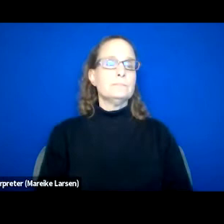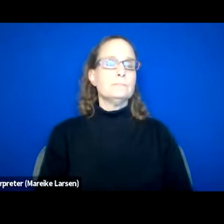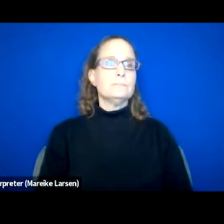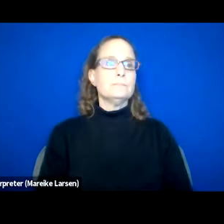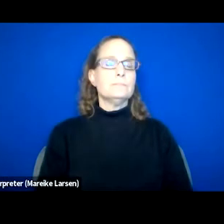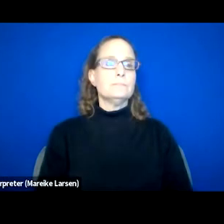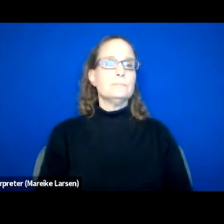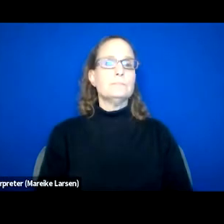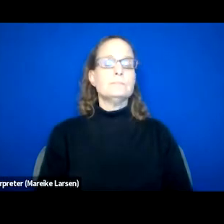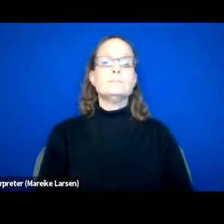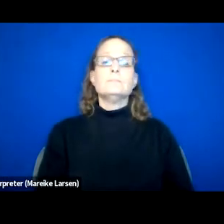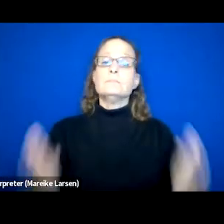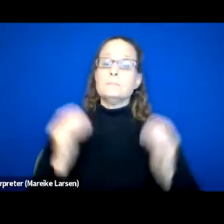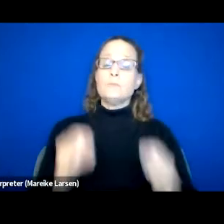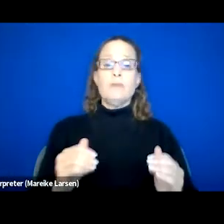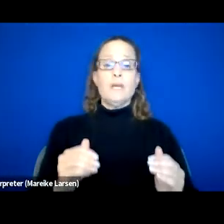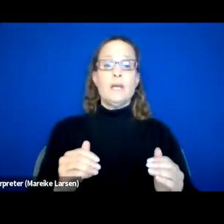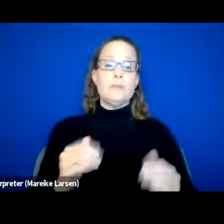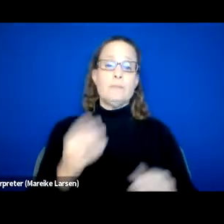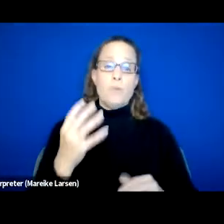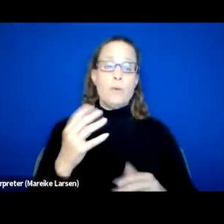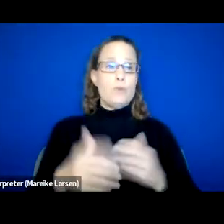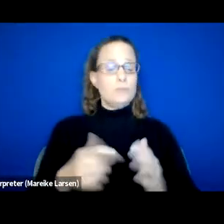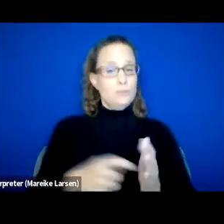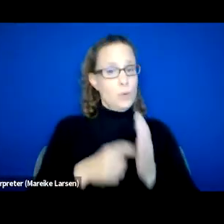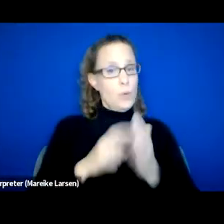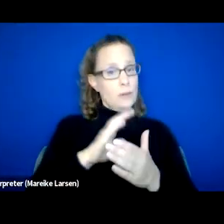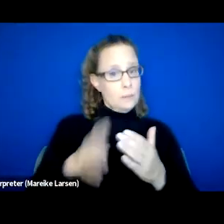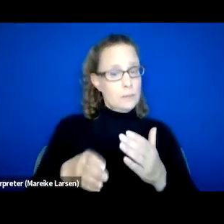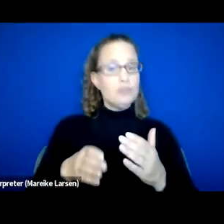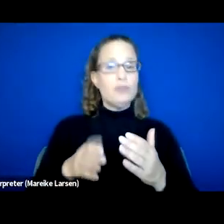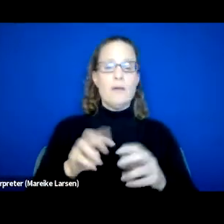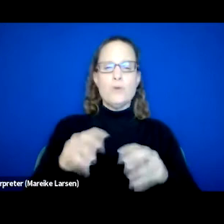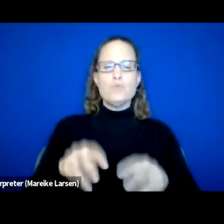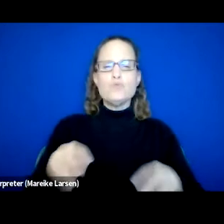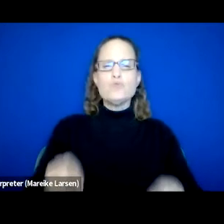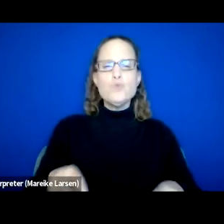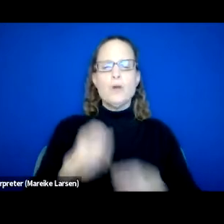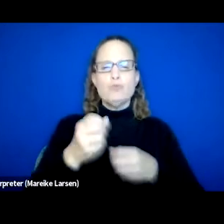into step four of the process, right? We require the completion of a root cause analysis in which the team members